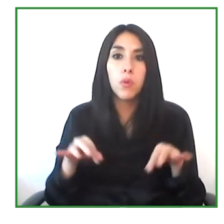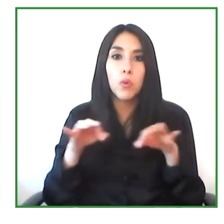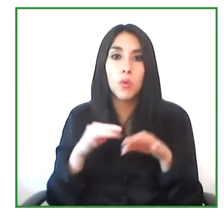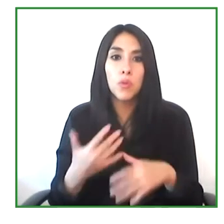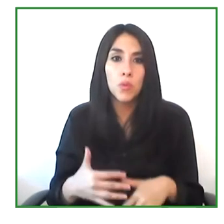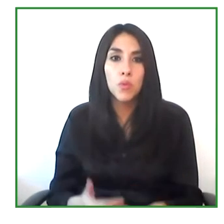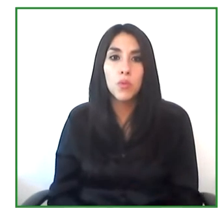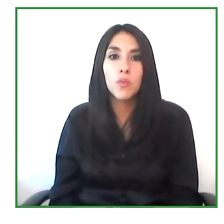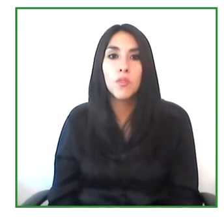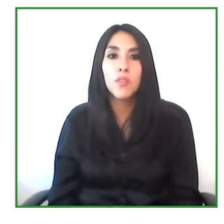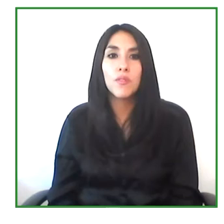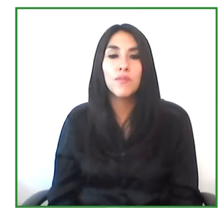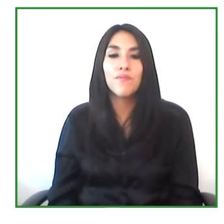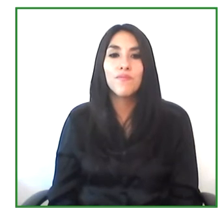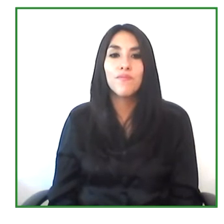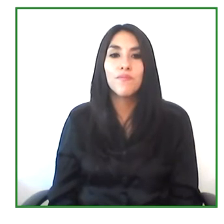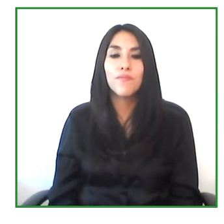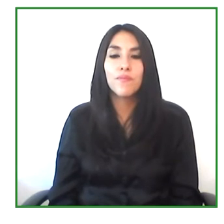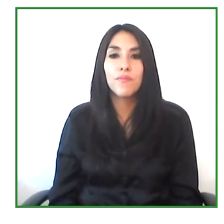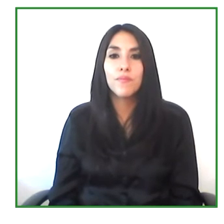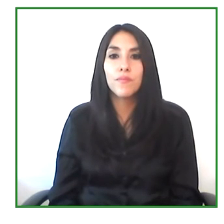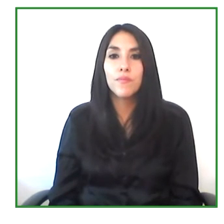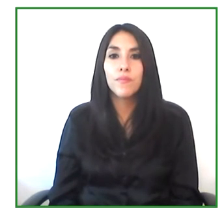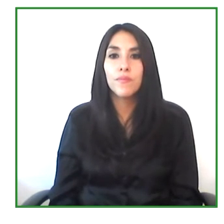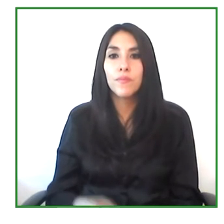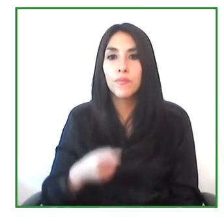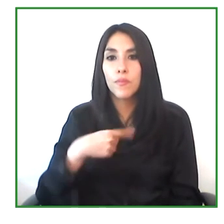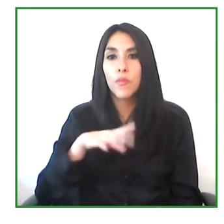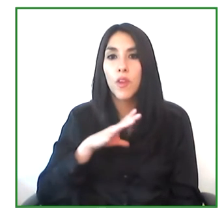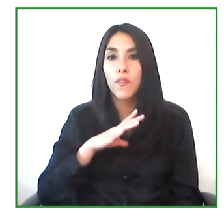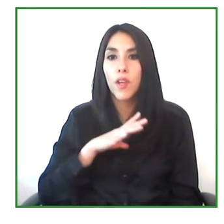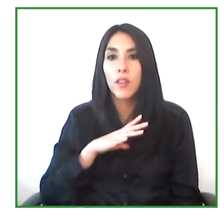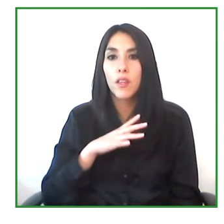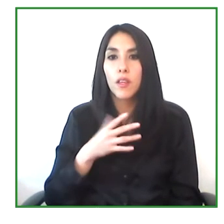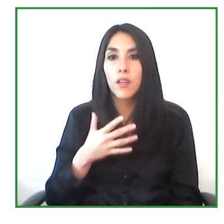because we have to try out this solution in Chile